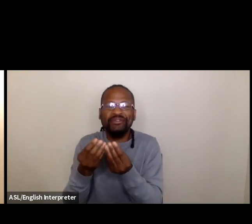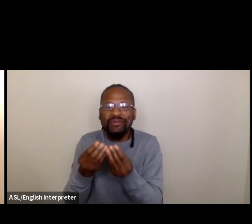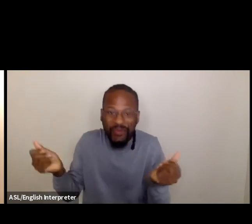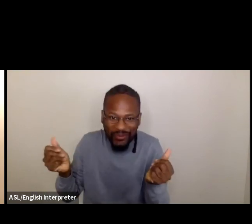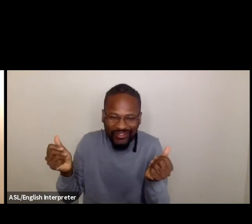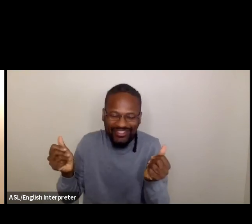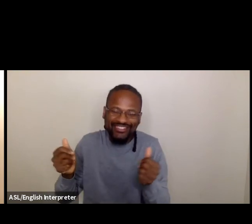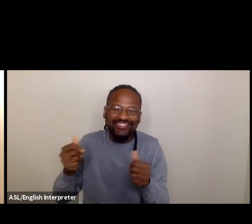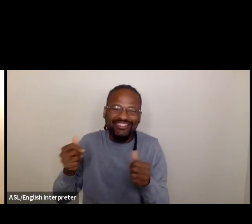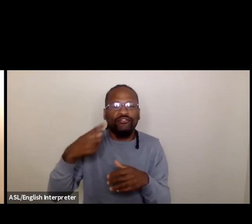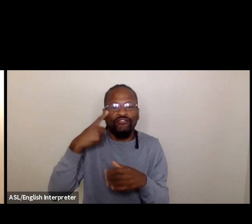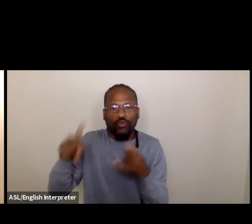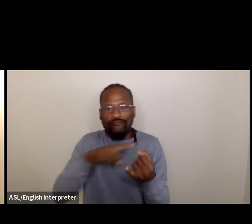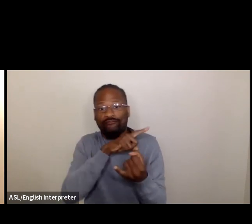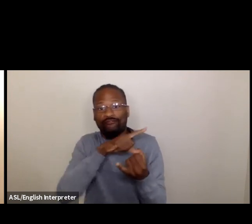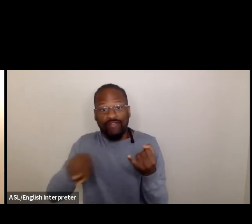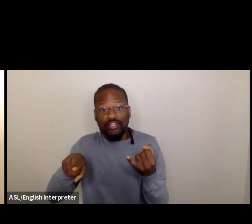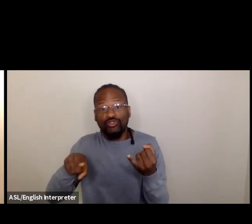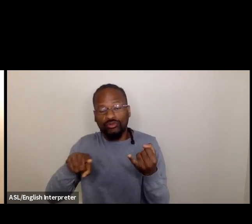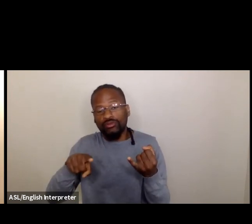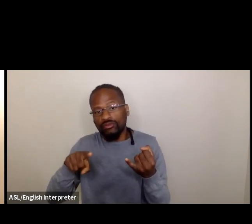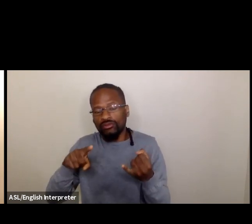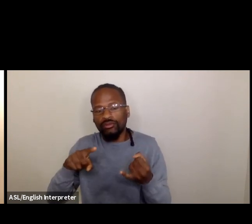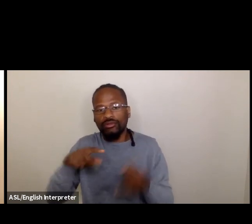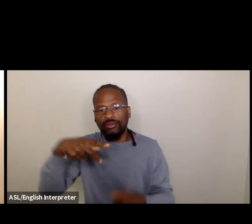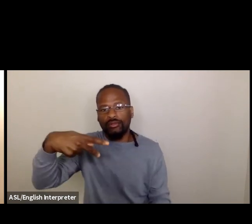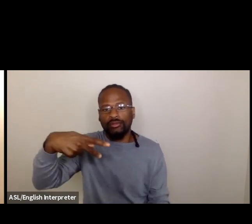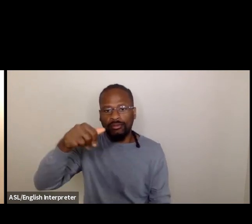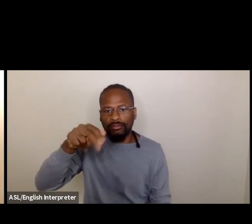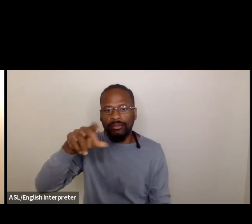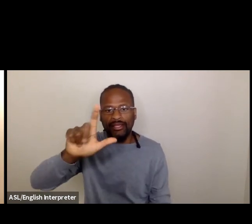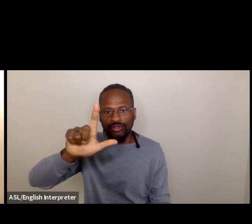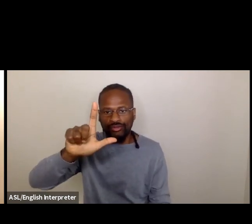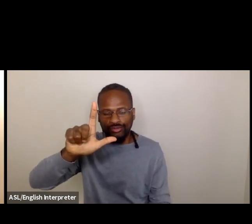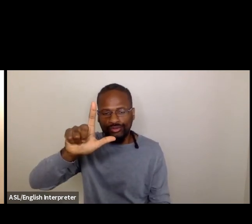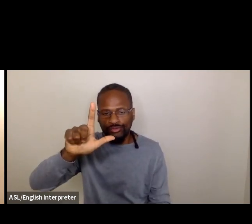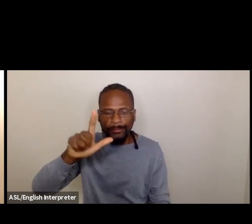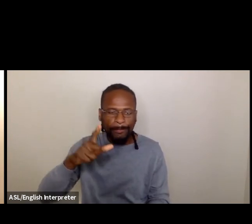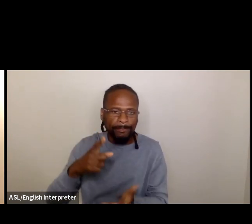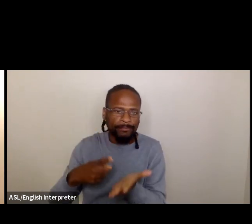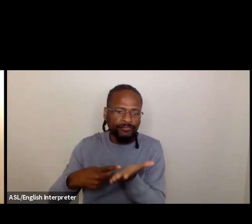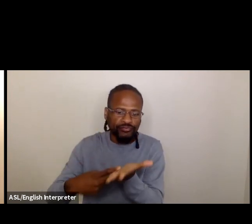And yeah, we hope to reconnect you know, through the, through the waves.